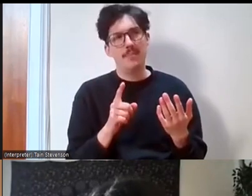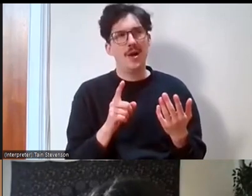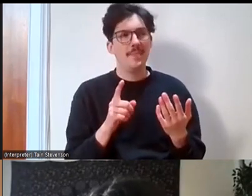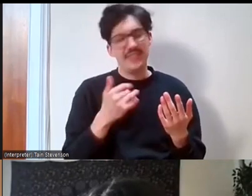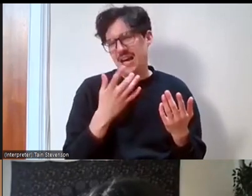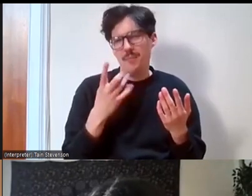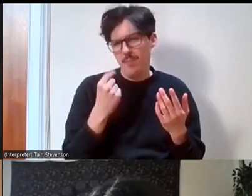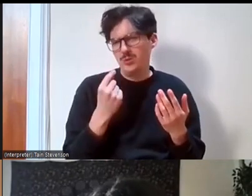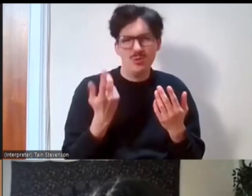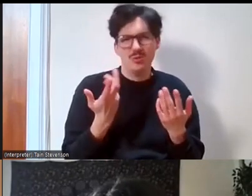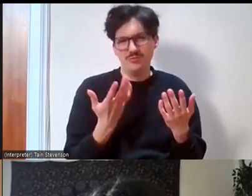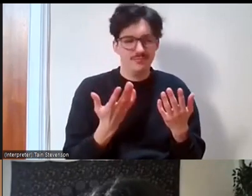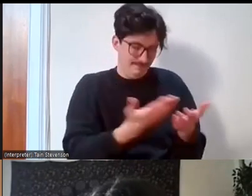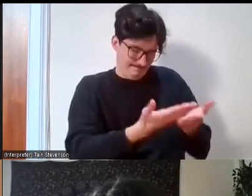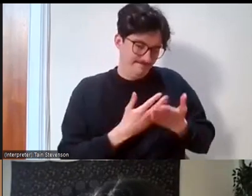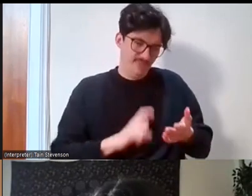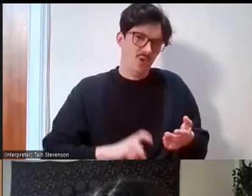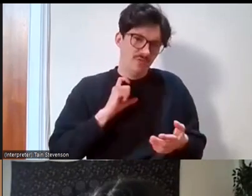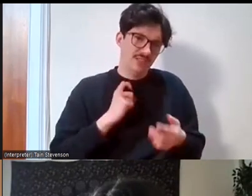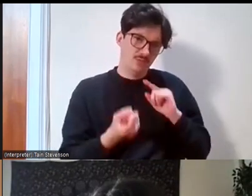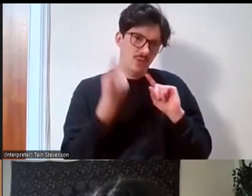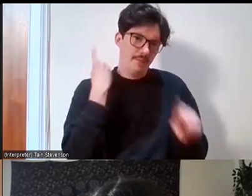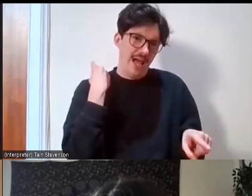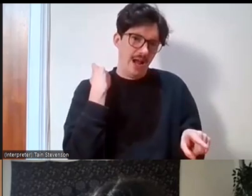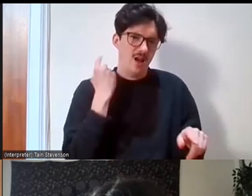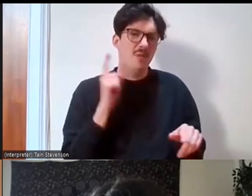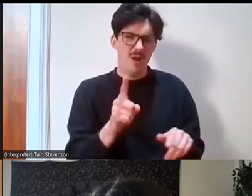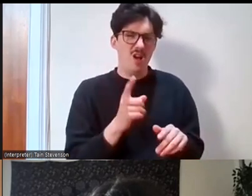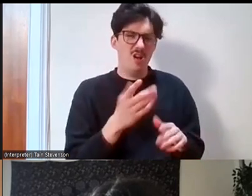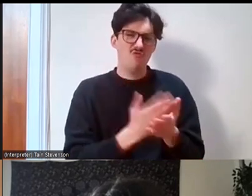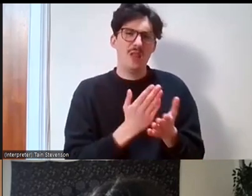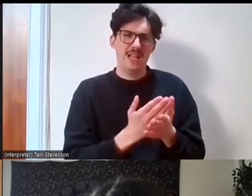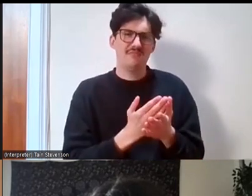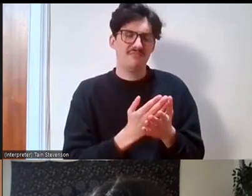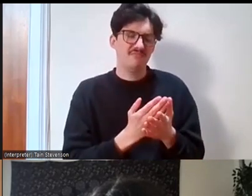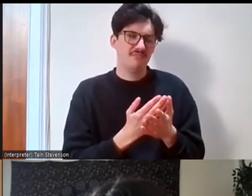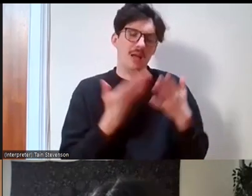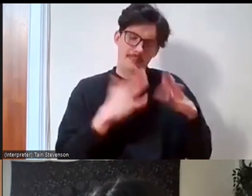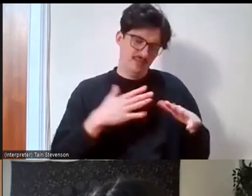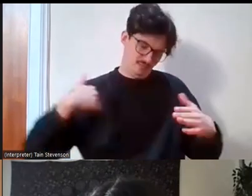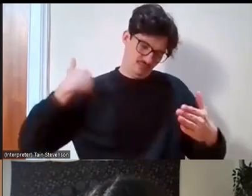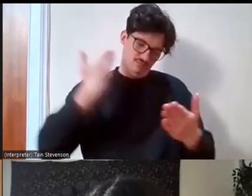would have helped give me a bit of confidence but yeah, I think I've certainly learned a lot now